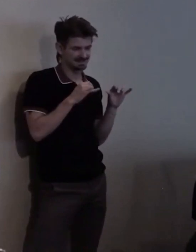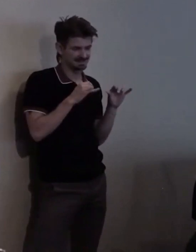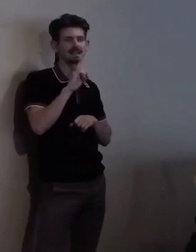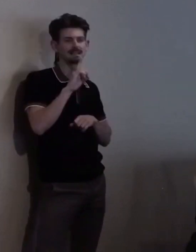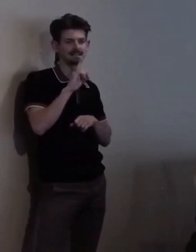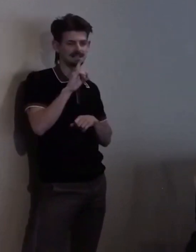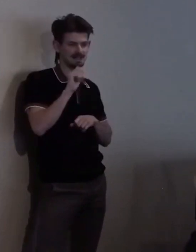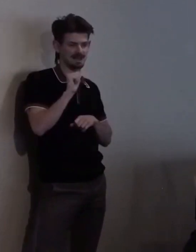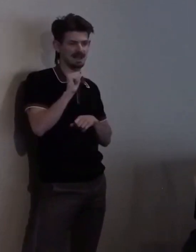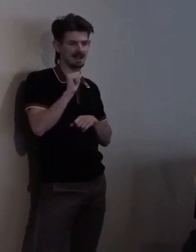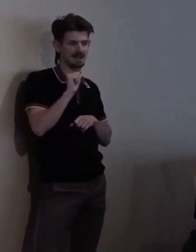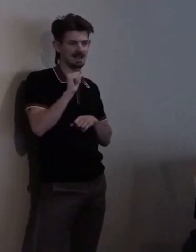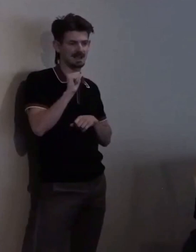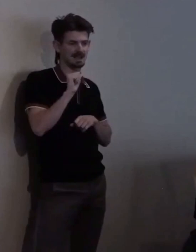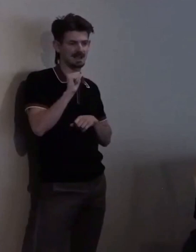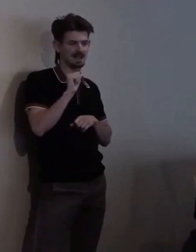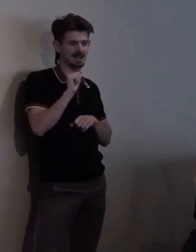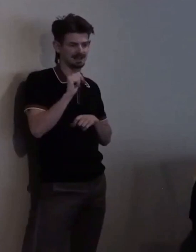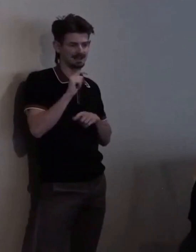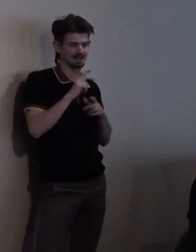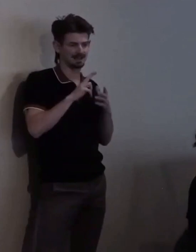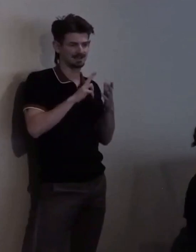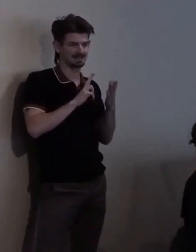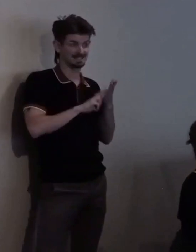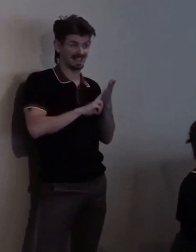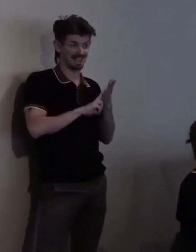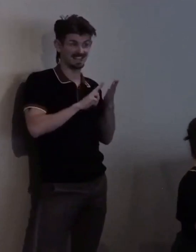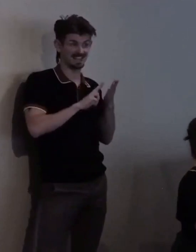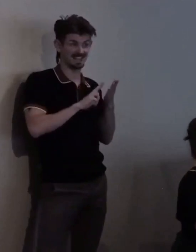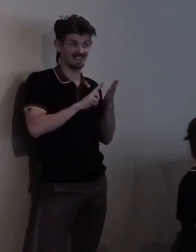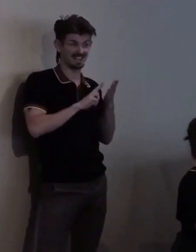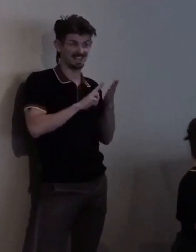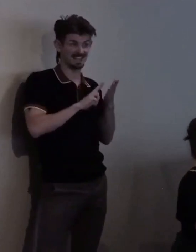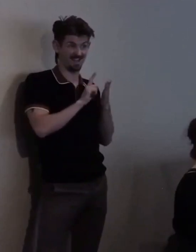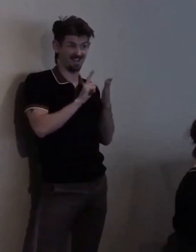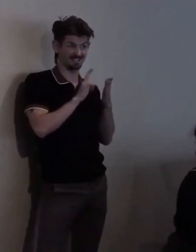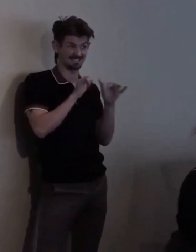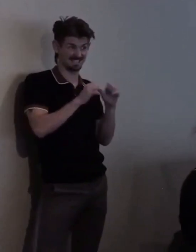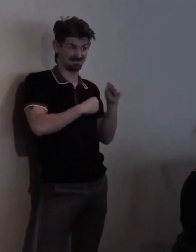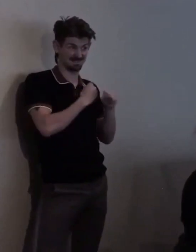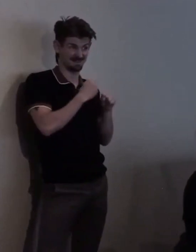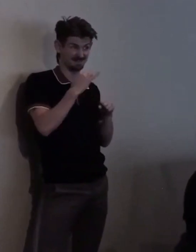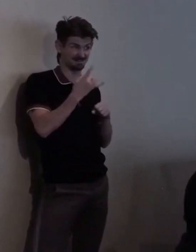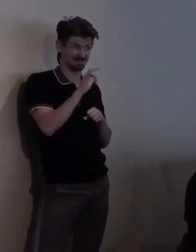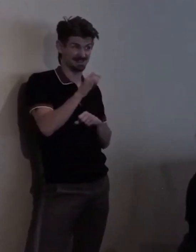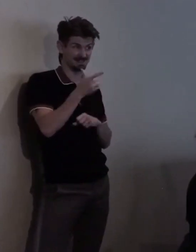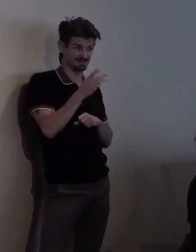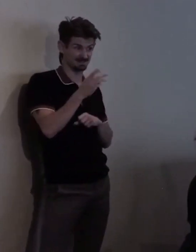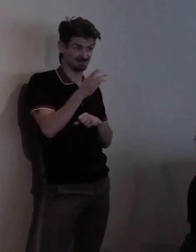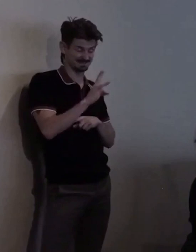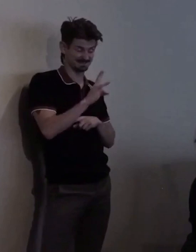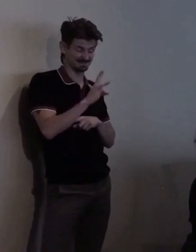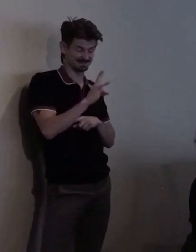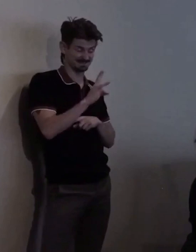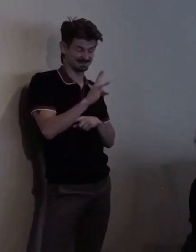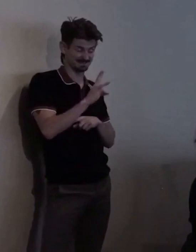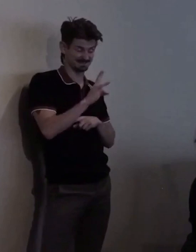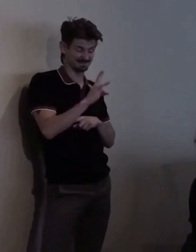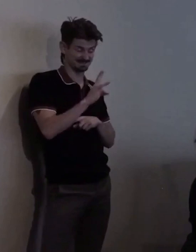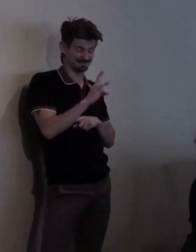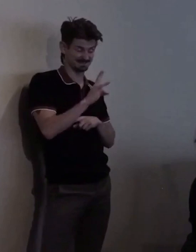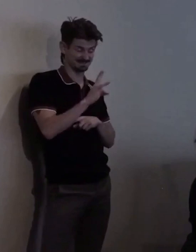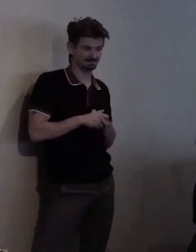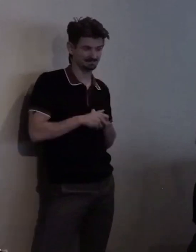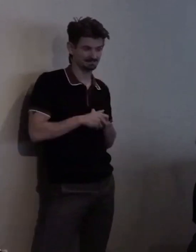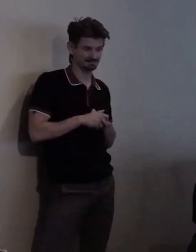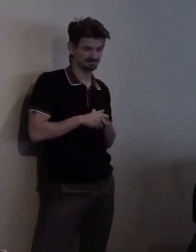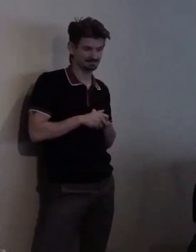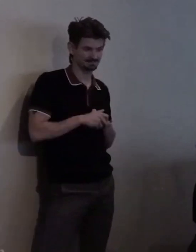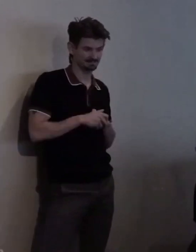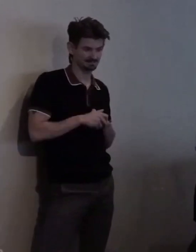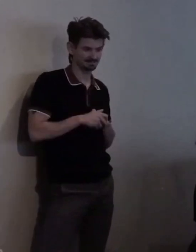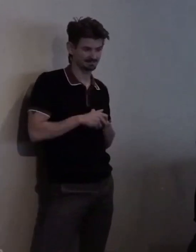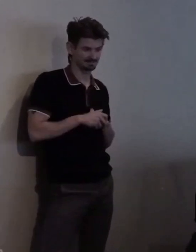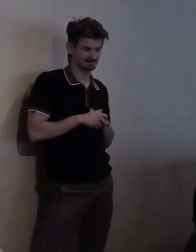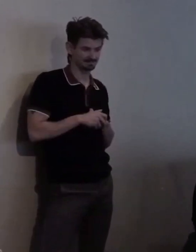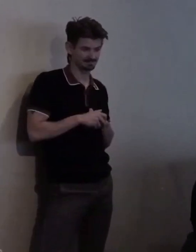was signed into law, so July 26th... Uhmm... The only difference is Kathy was fifty